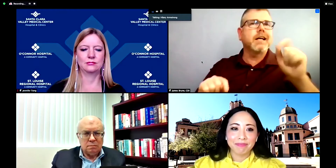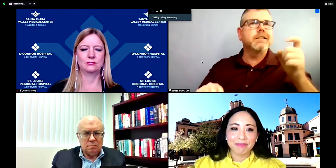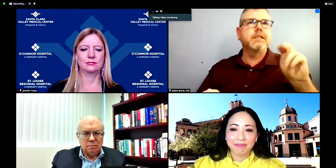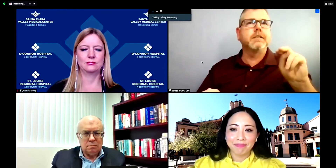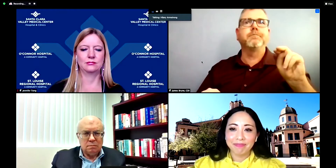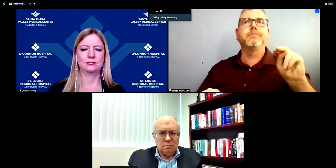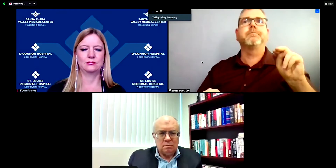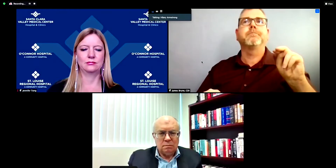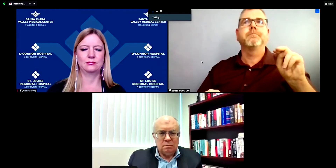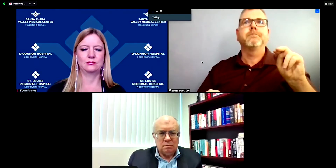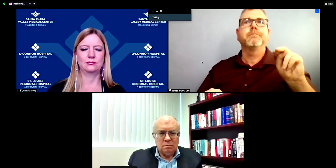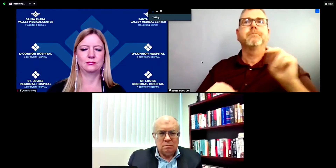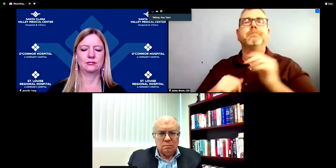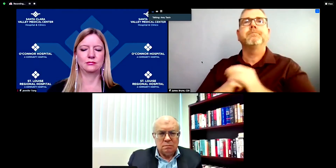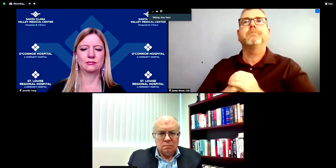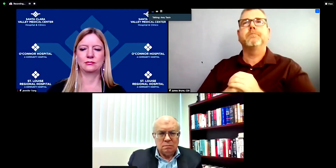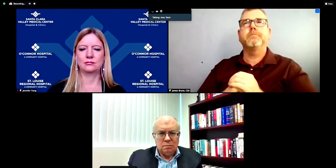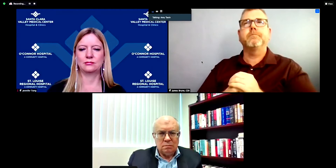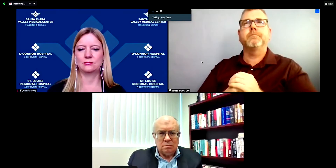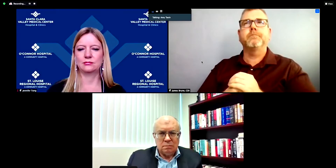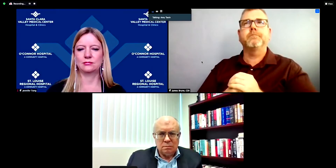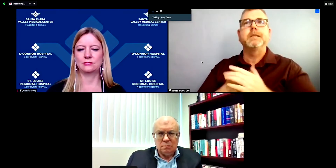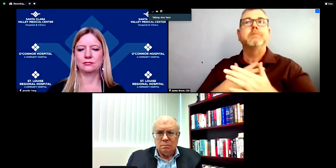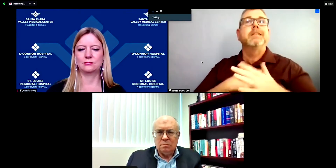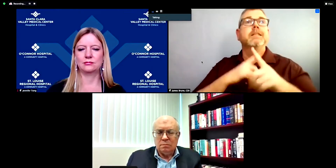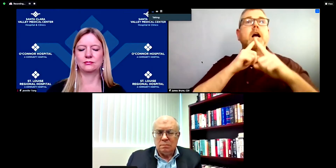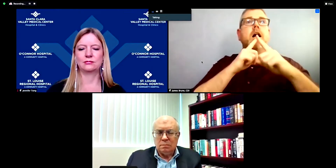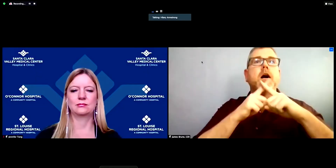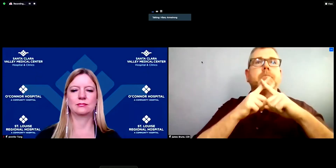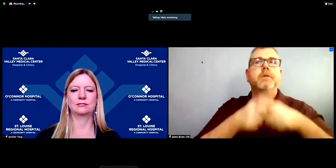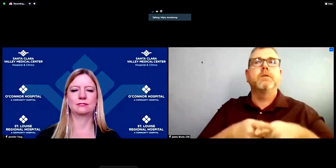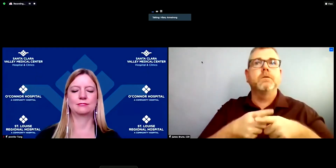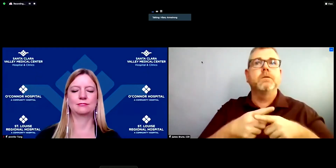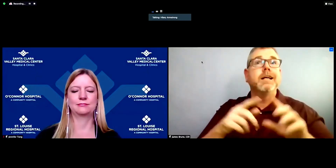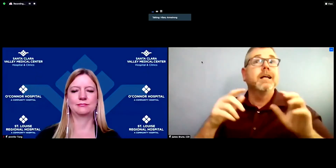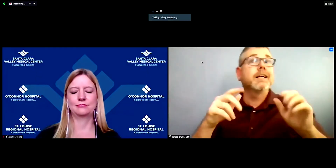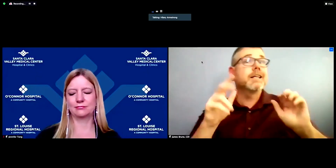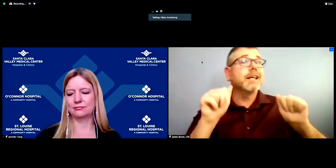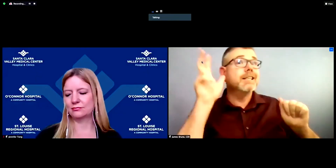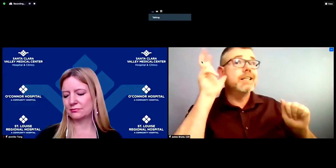Amy Jackson: Thank you, so much. Can you hear me okay? you can okay great. yeah, i just wanted to